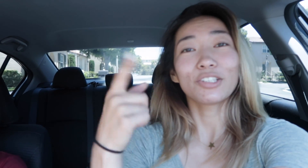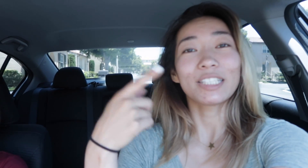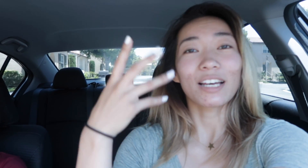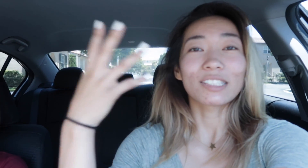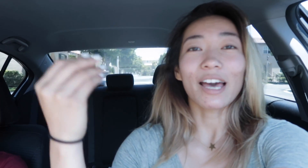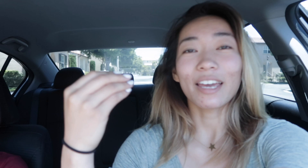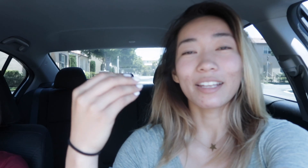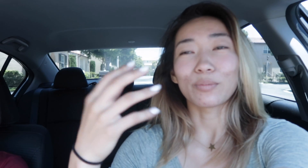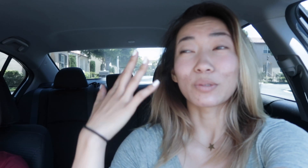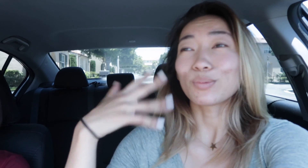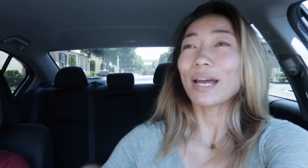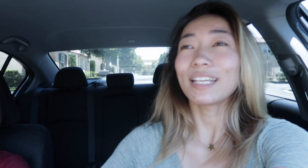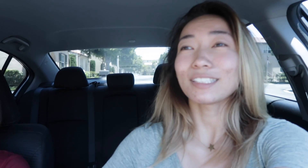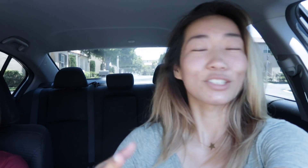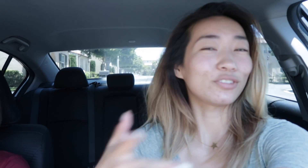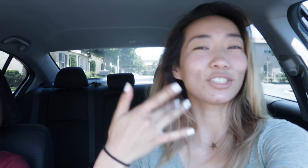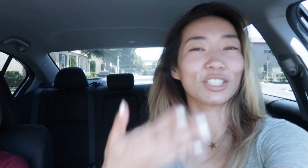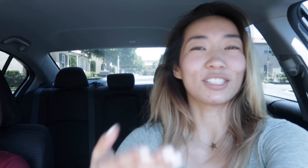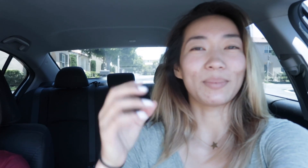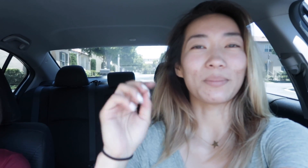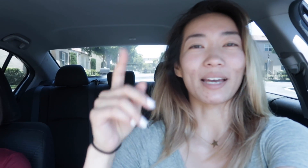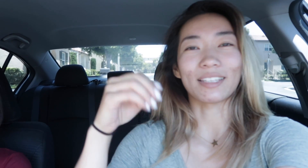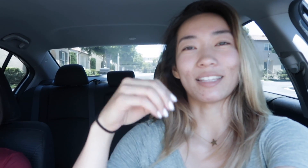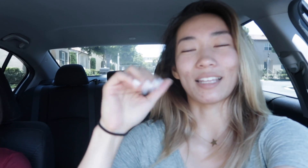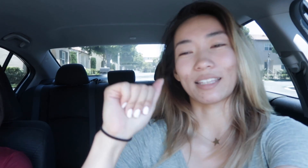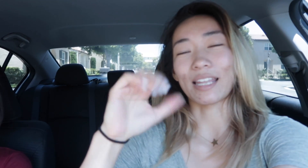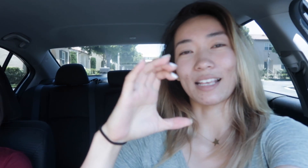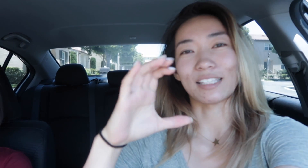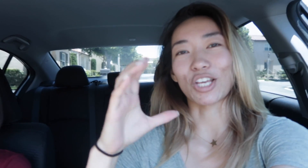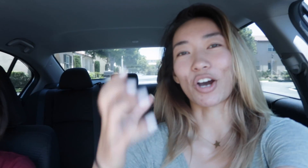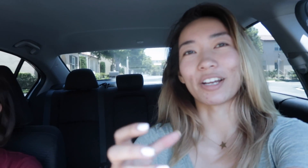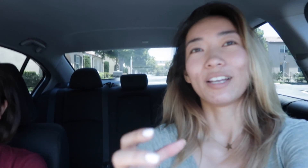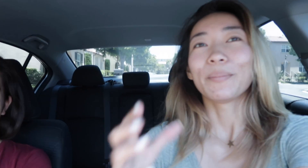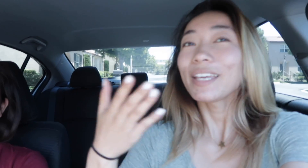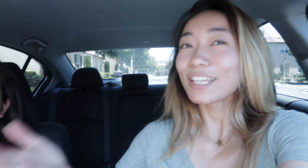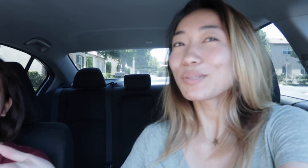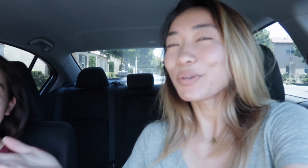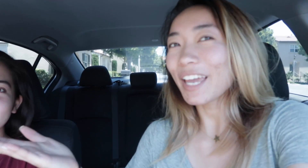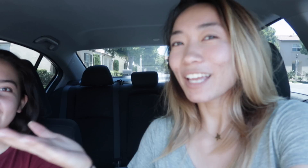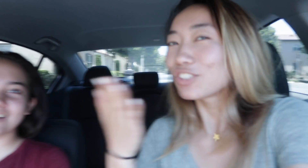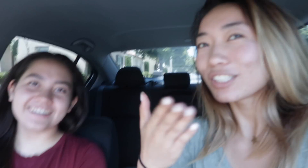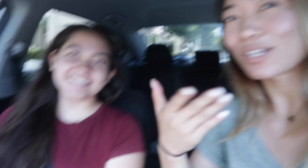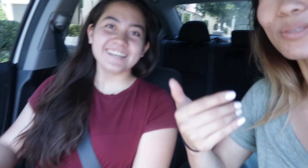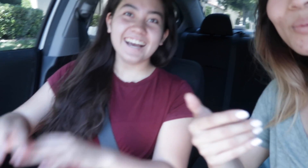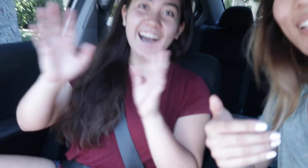outside and we were sweating so it feels good to be back in like an AC car. But here's Breanne. She's so sweet